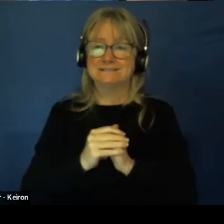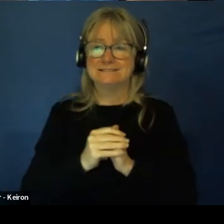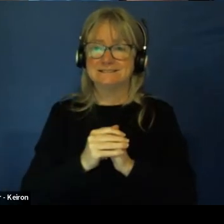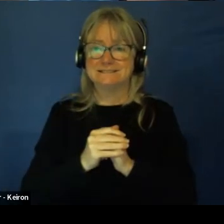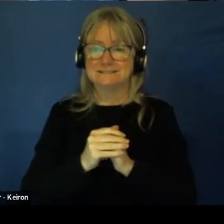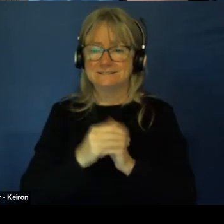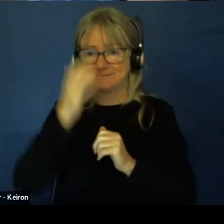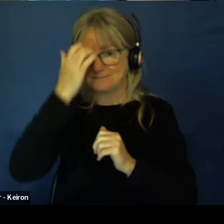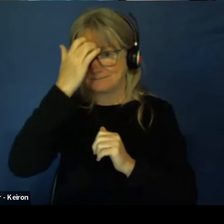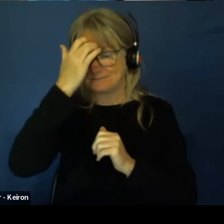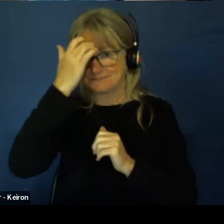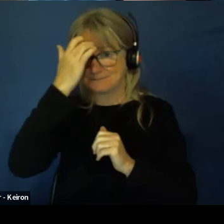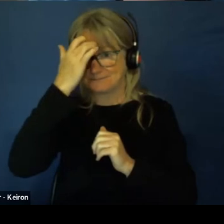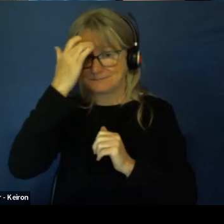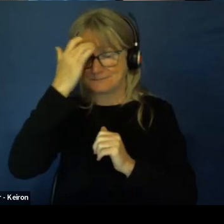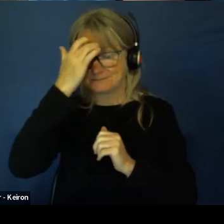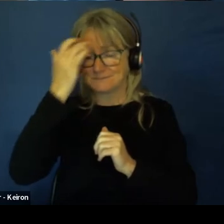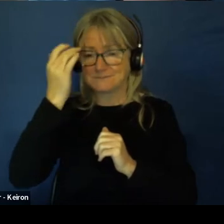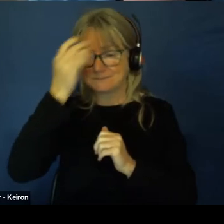And the big side.